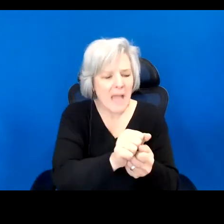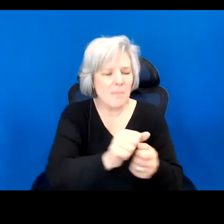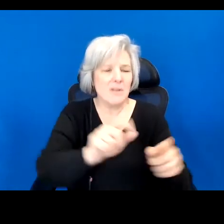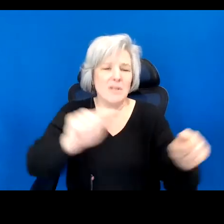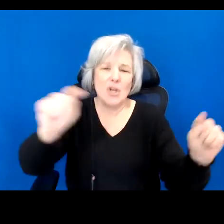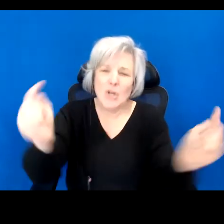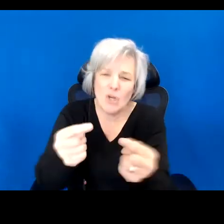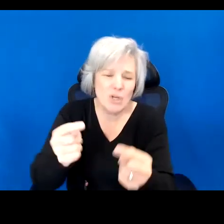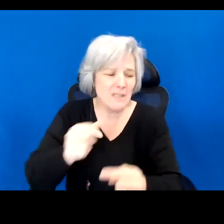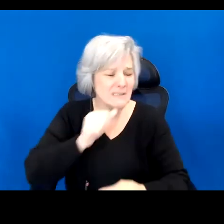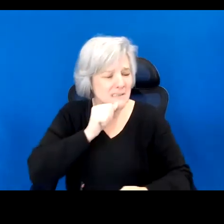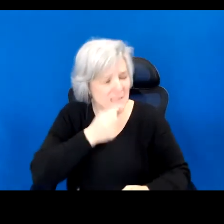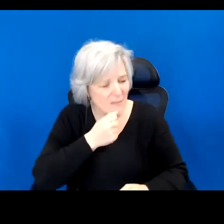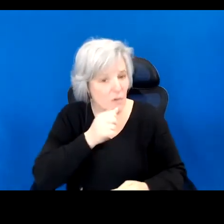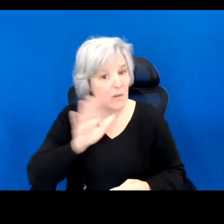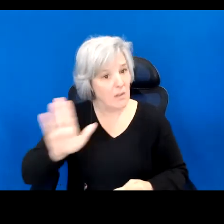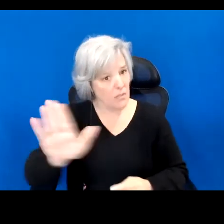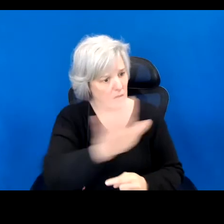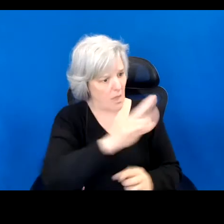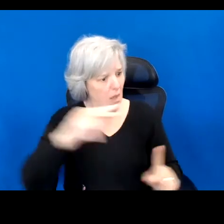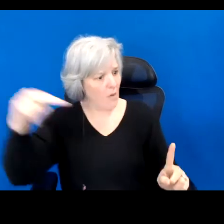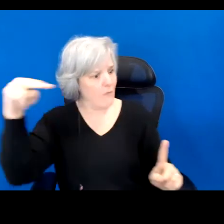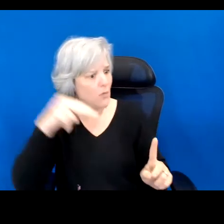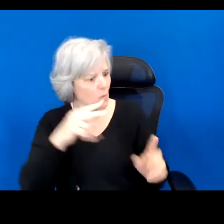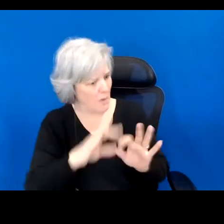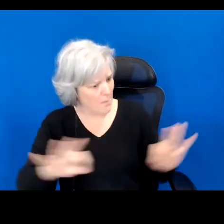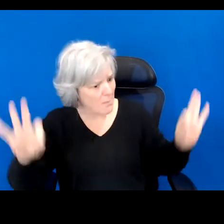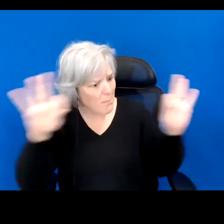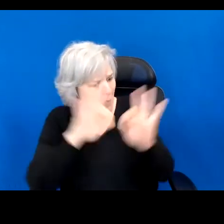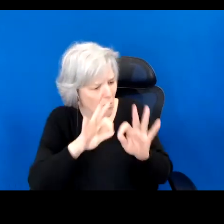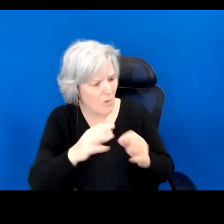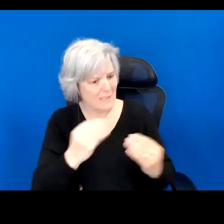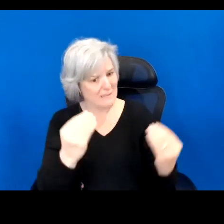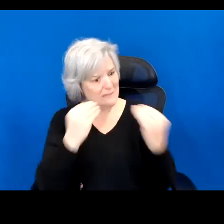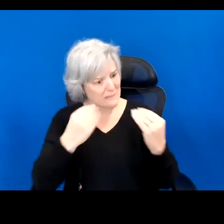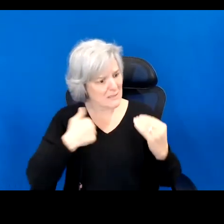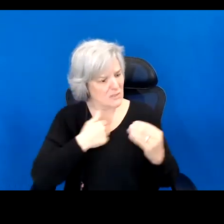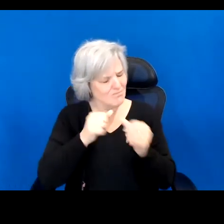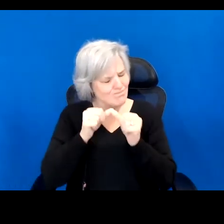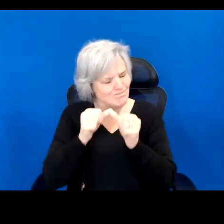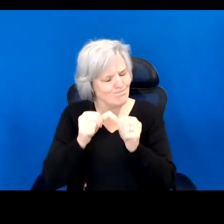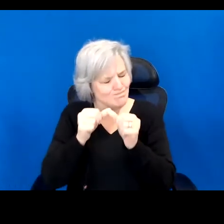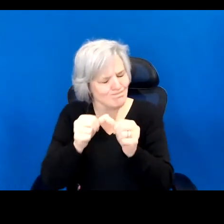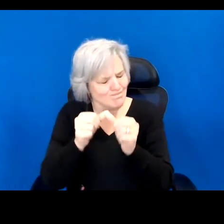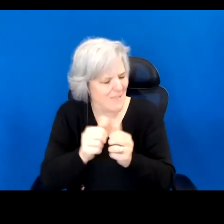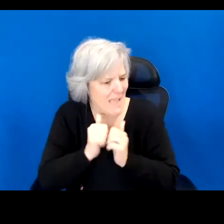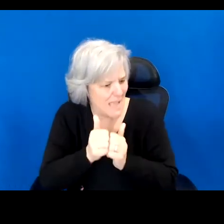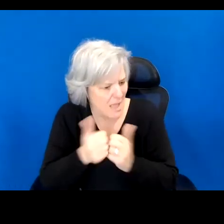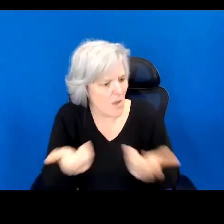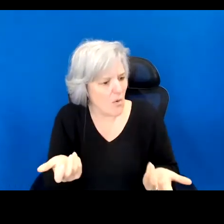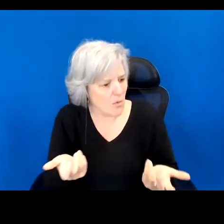These other stories, I said, can teach us how to keep living.